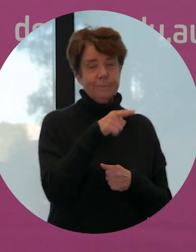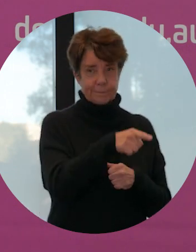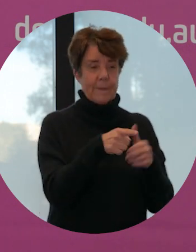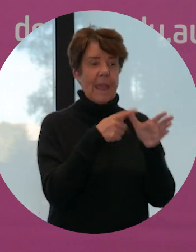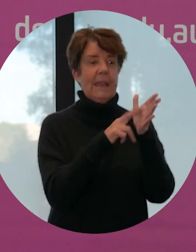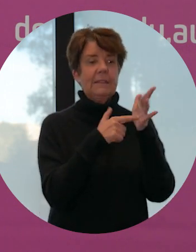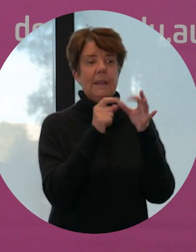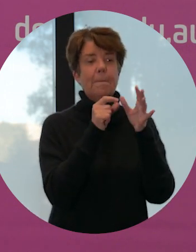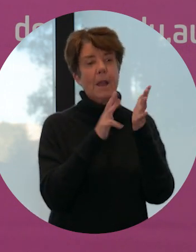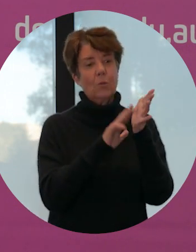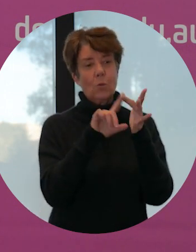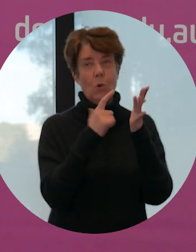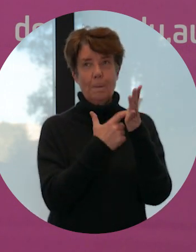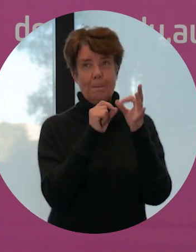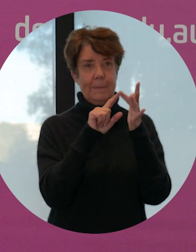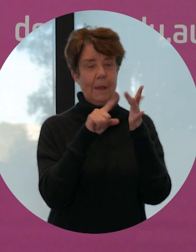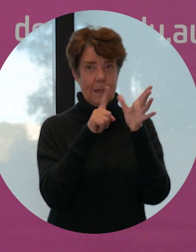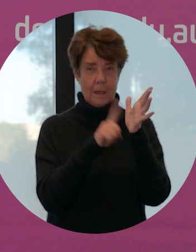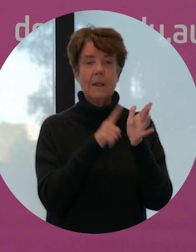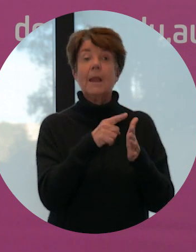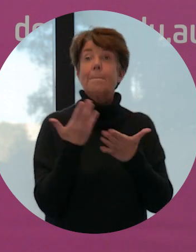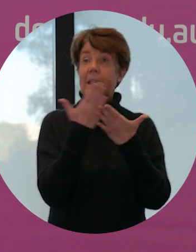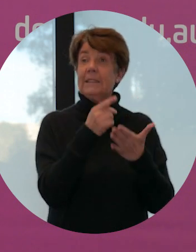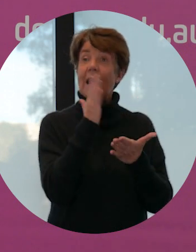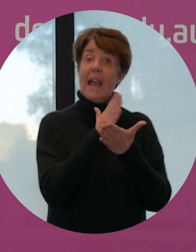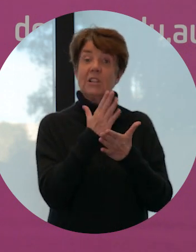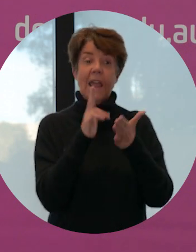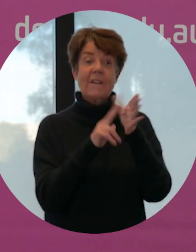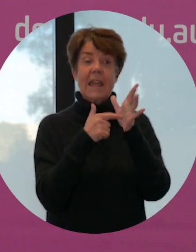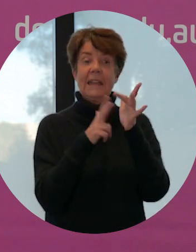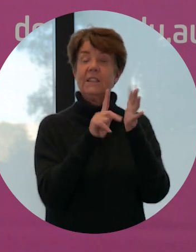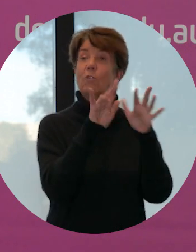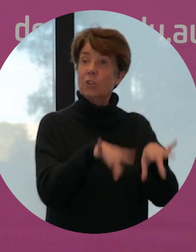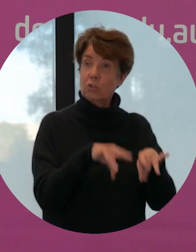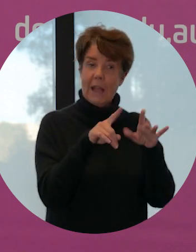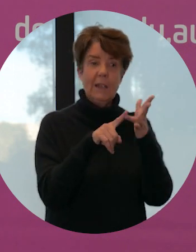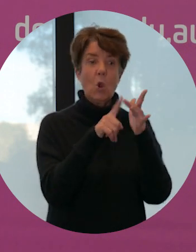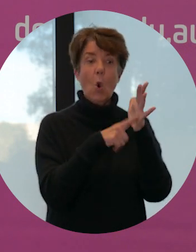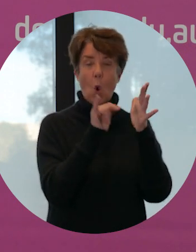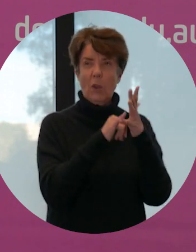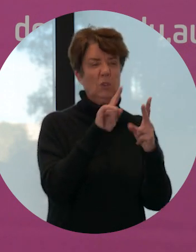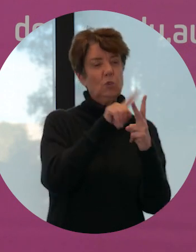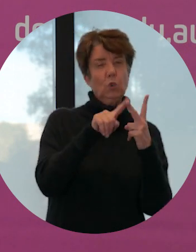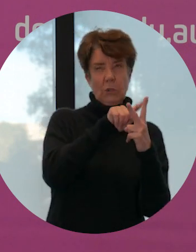In my study, I am using native Australian essential oils Tasmanian Pepper Berry and Lemon Myrtle